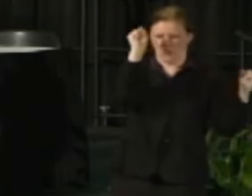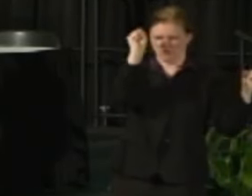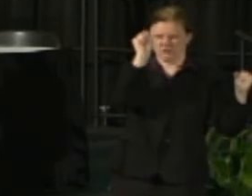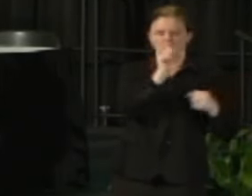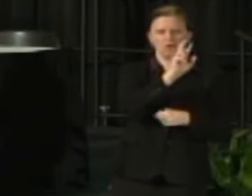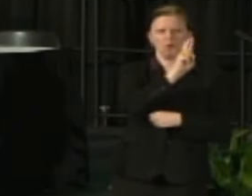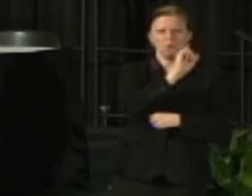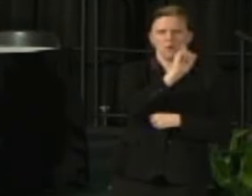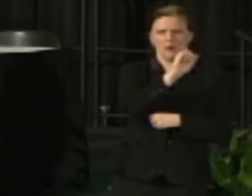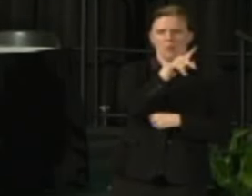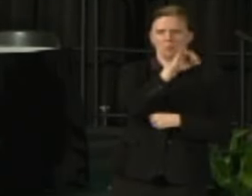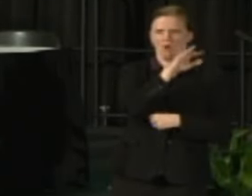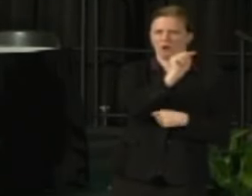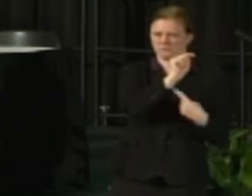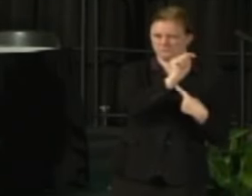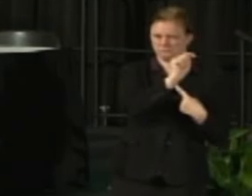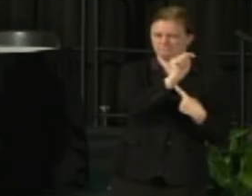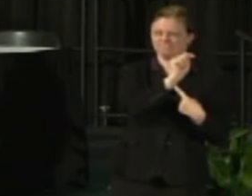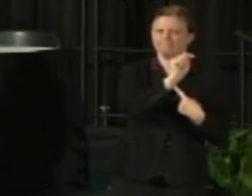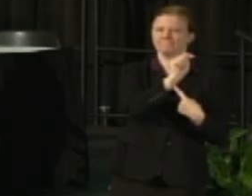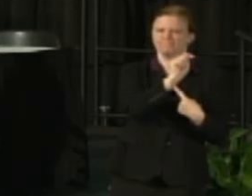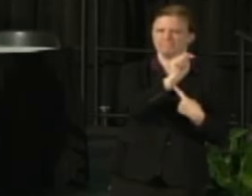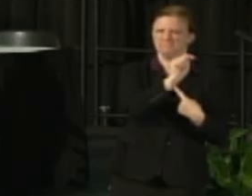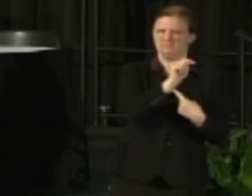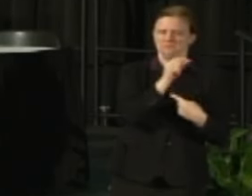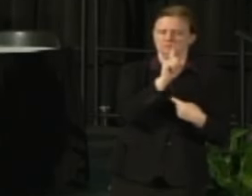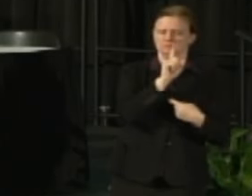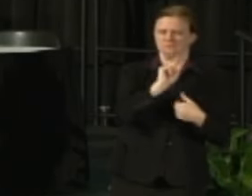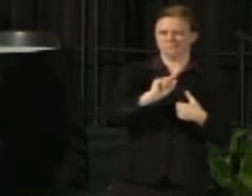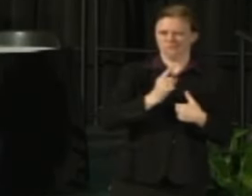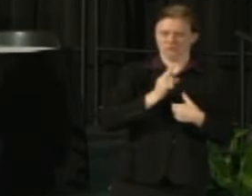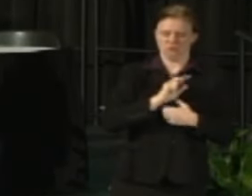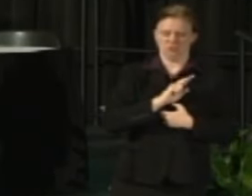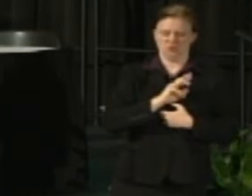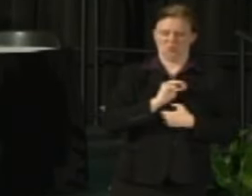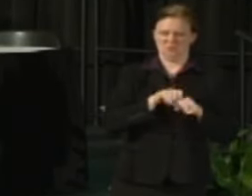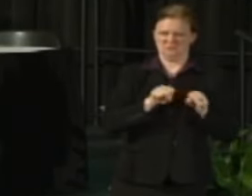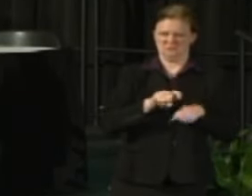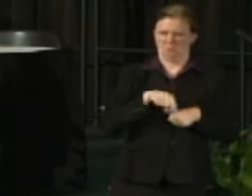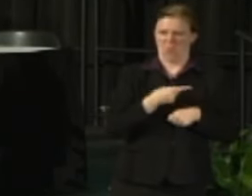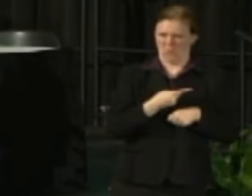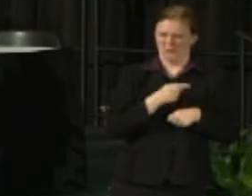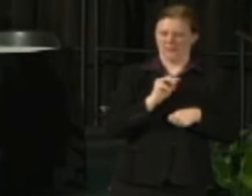He had issued a memo internally first to the UW System administration and he sent it